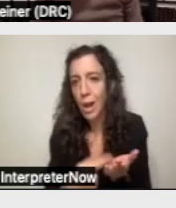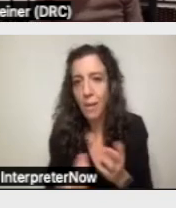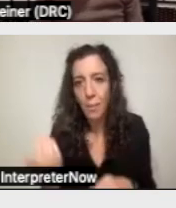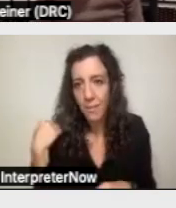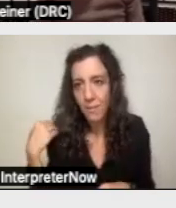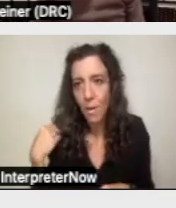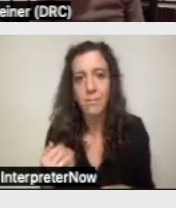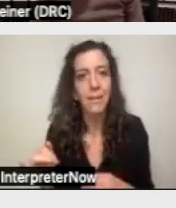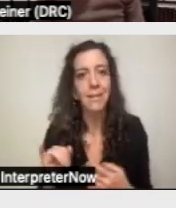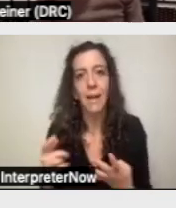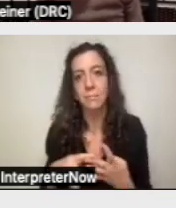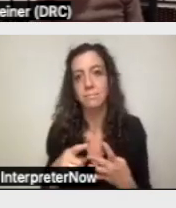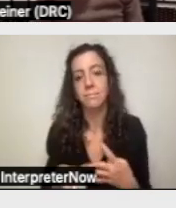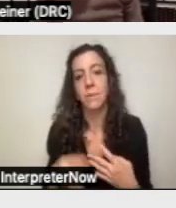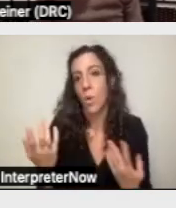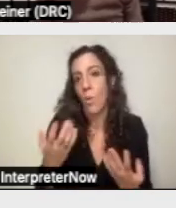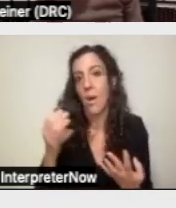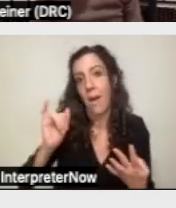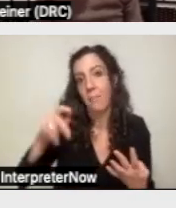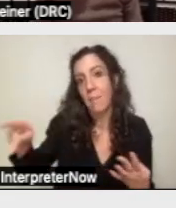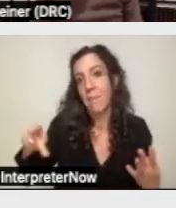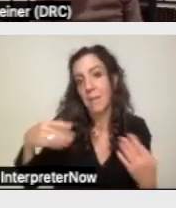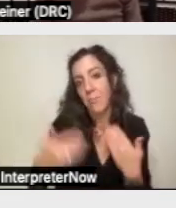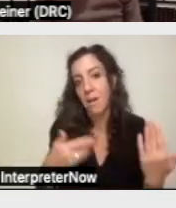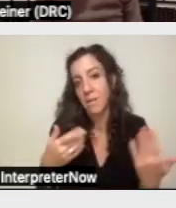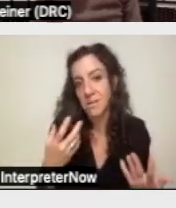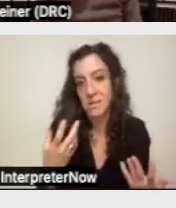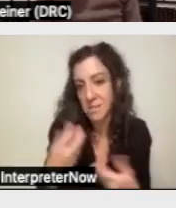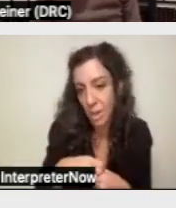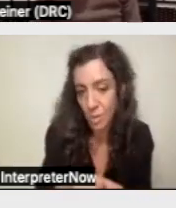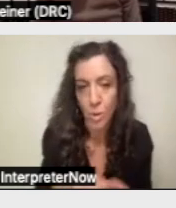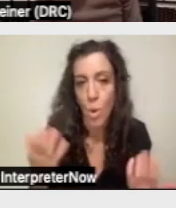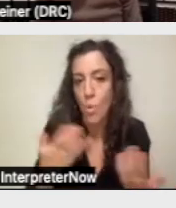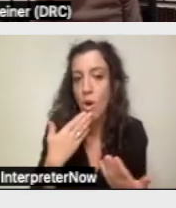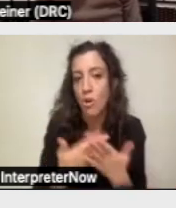Like, what's it like to do an IPP process? What's a planning guide for people?